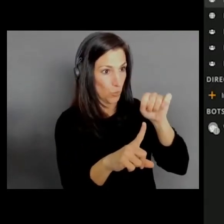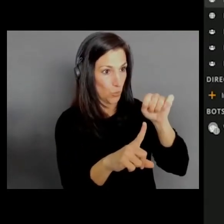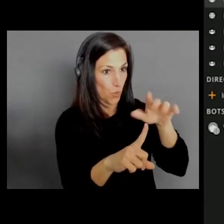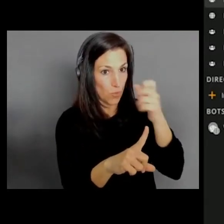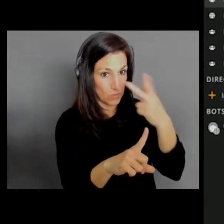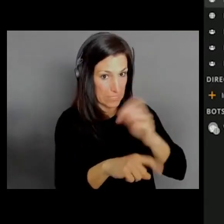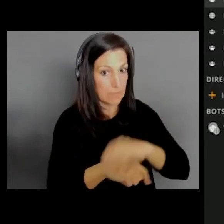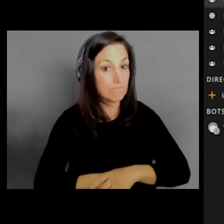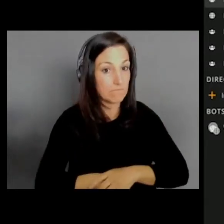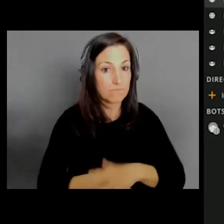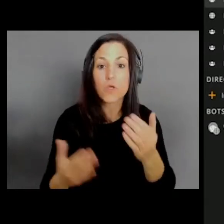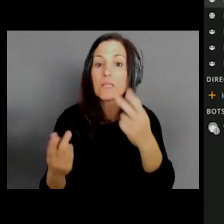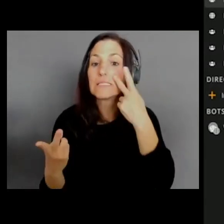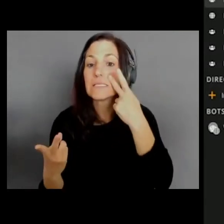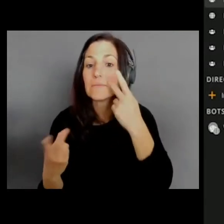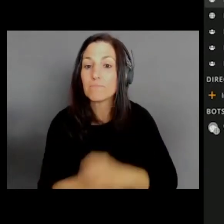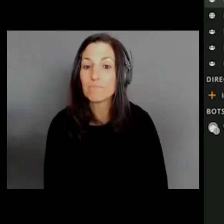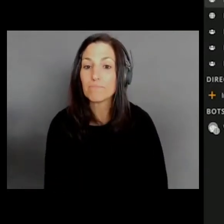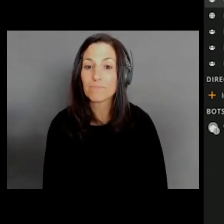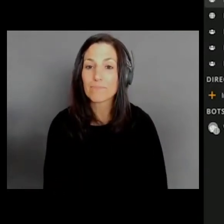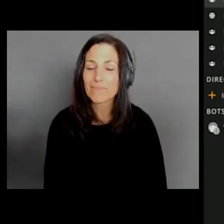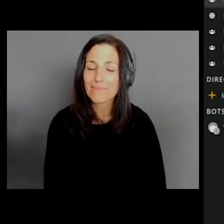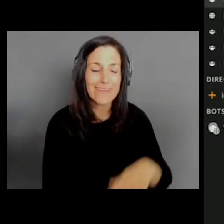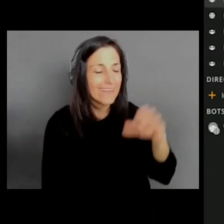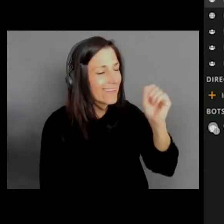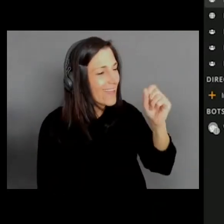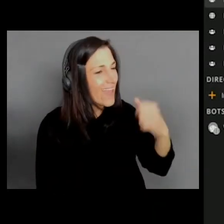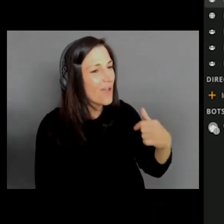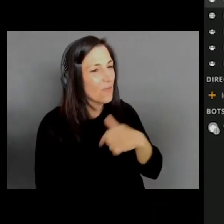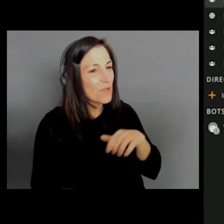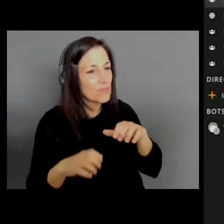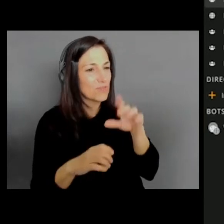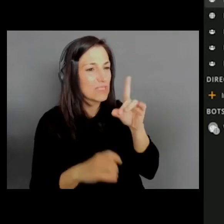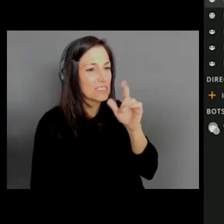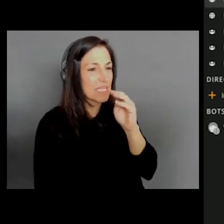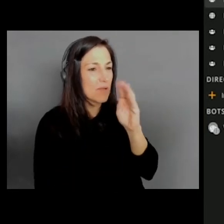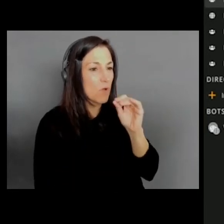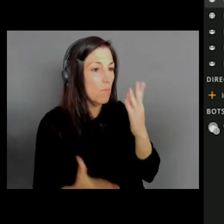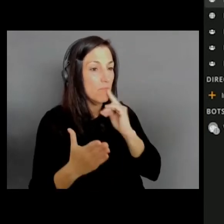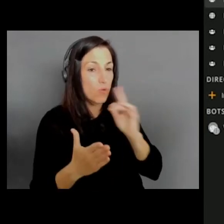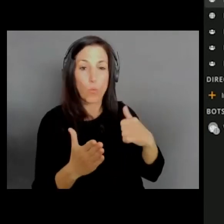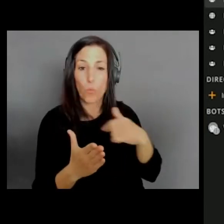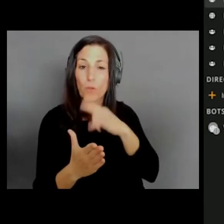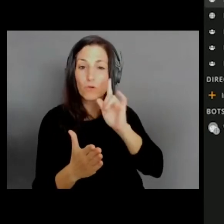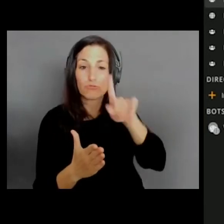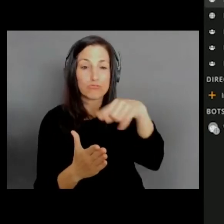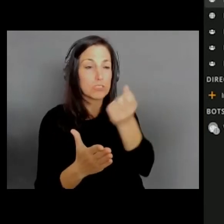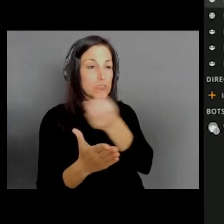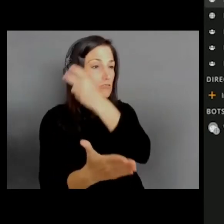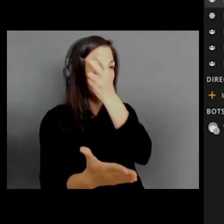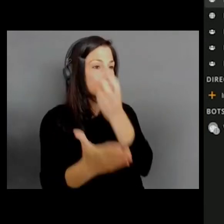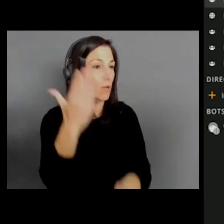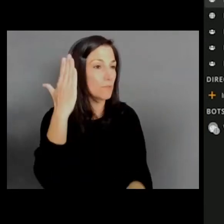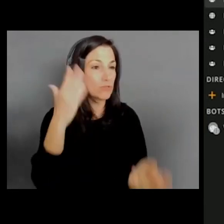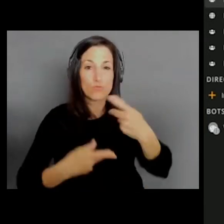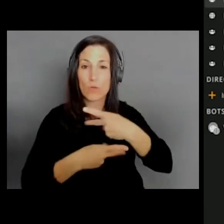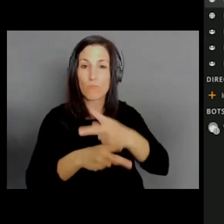we'll just jump right into the product. [AM] Hey, that's even better. Fast into the product, my favorite type of thing. Okay.